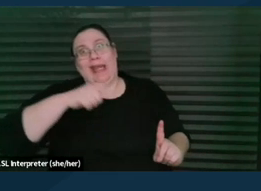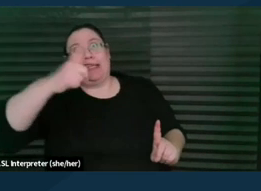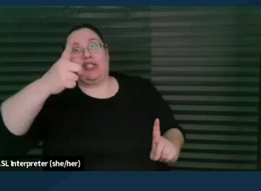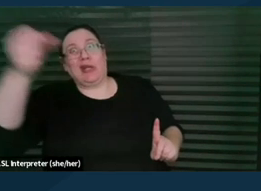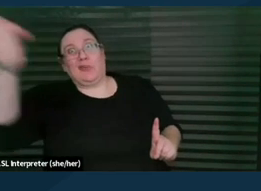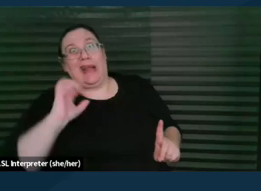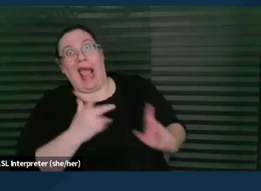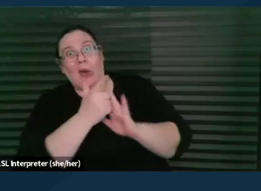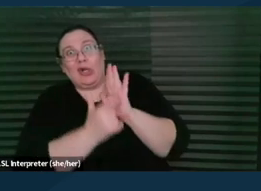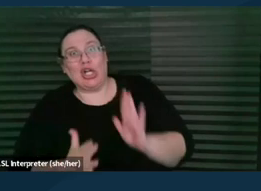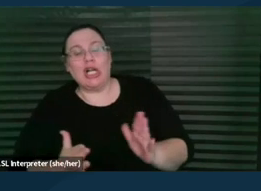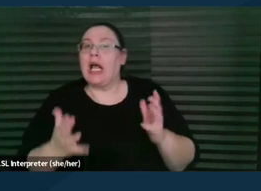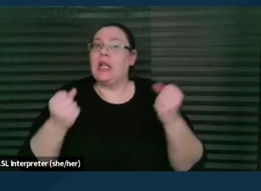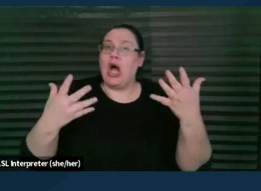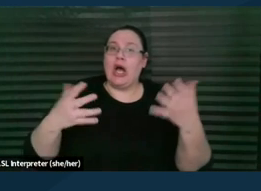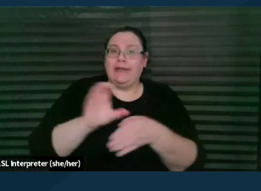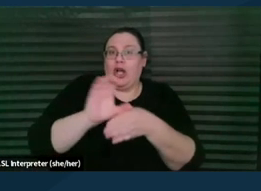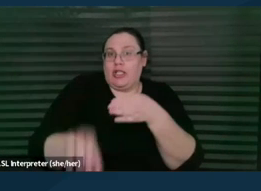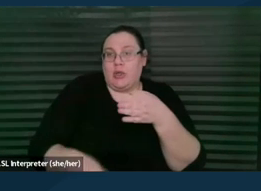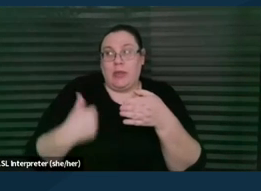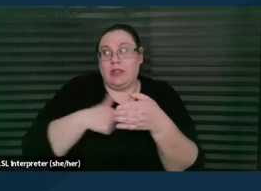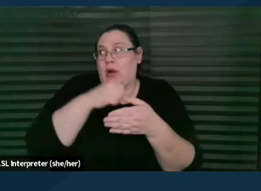that we don't always know about that can impact our families in a negative way.